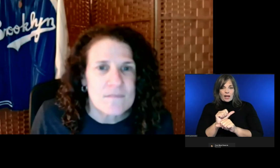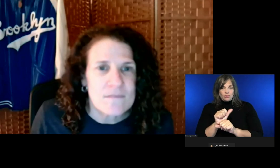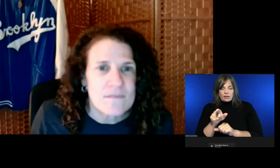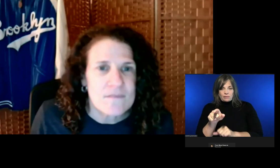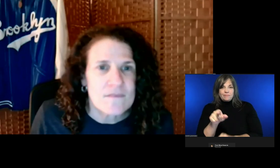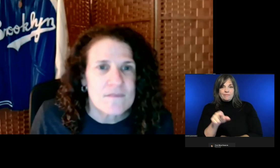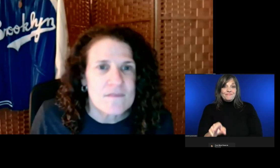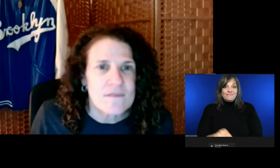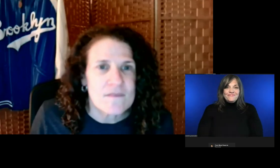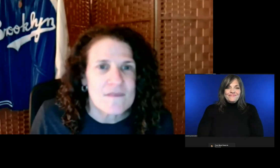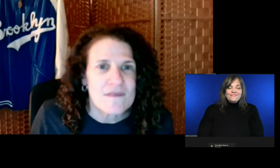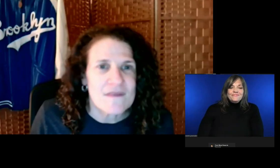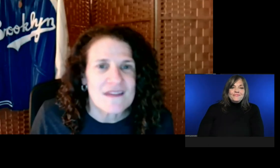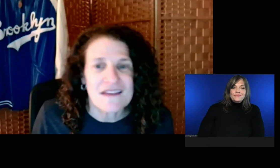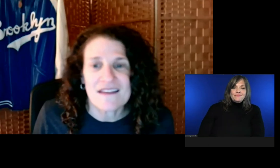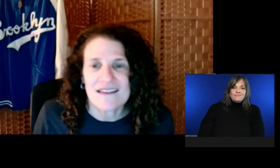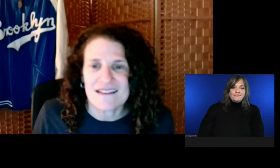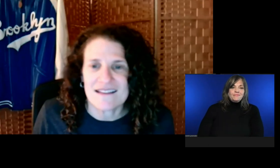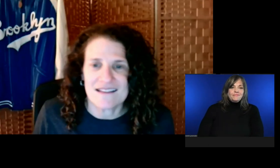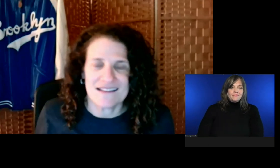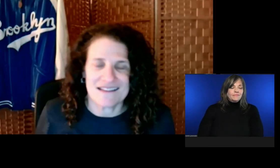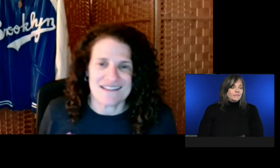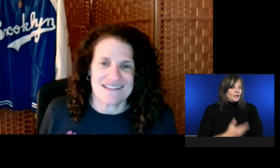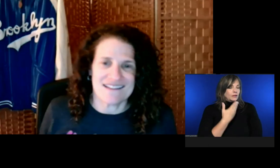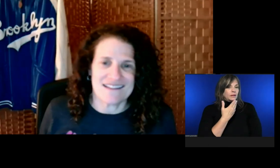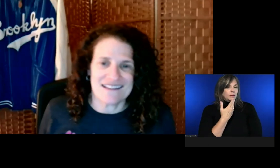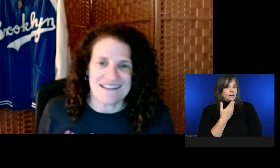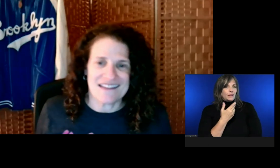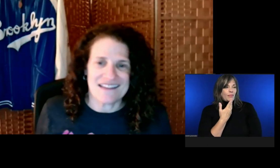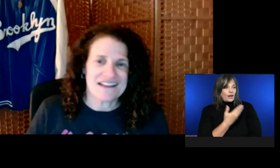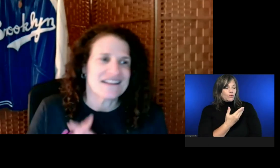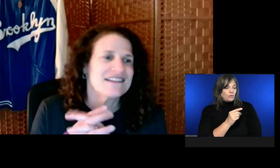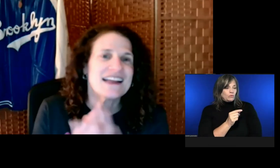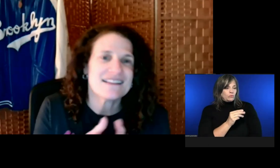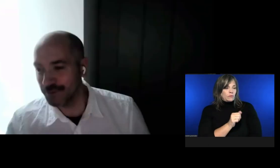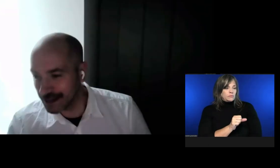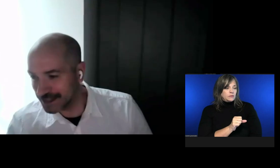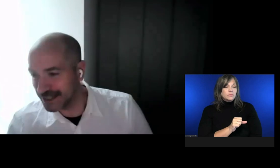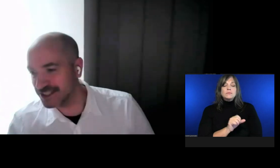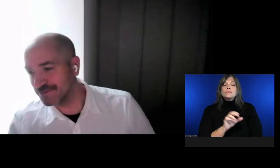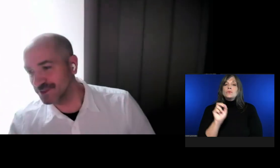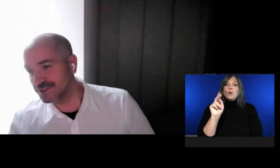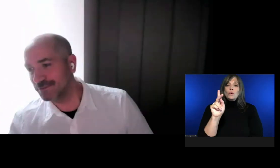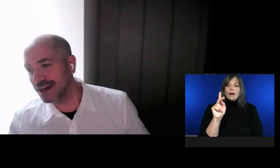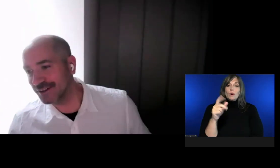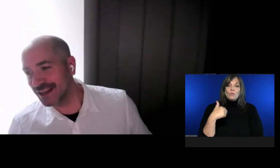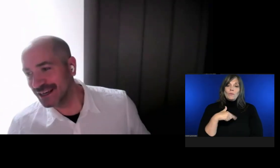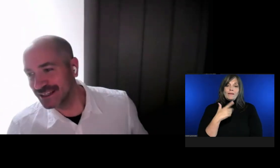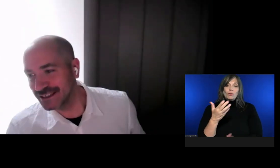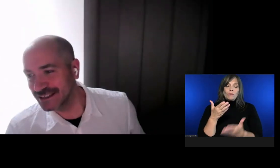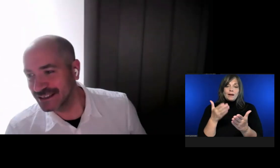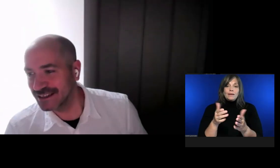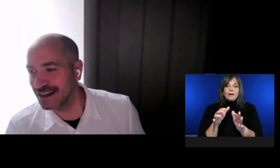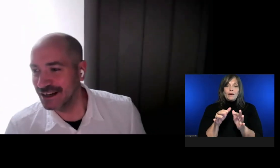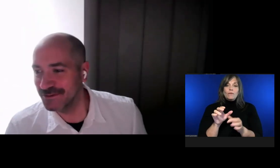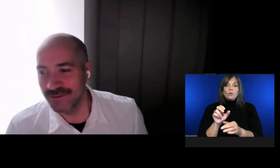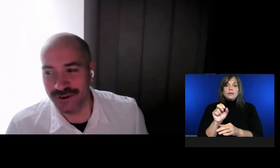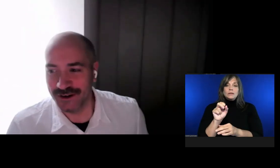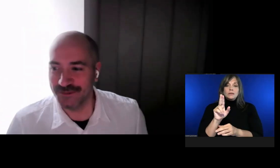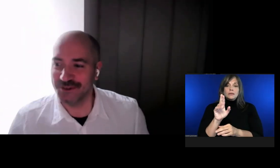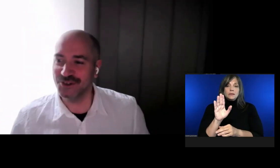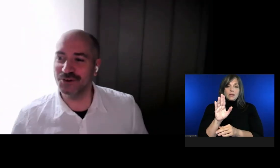So you have a recommendation for SubTitleEdit from Joly.